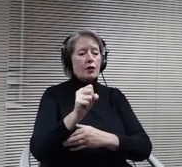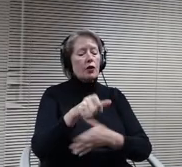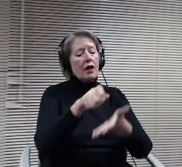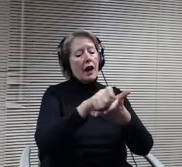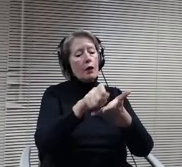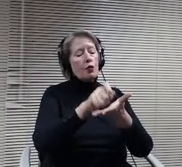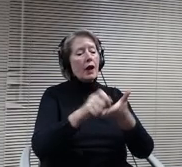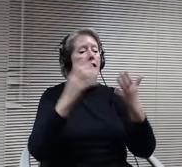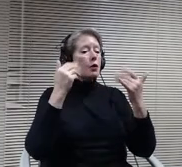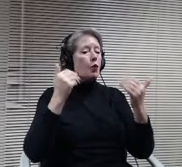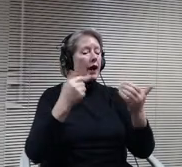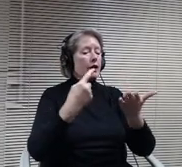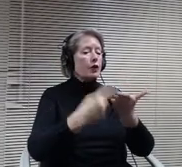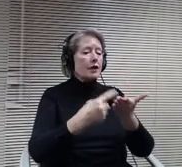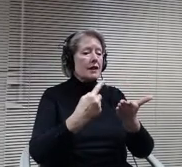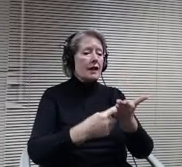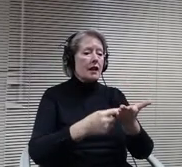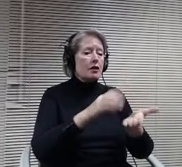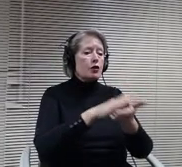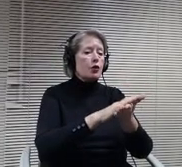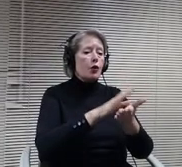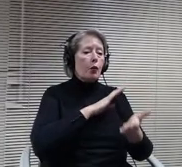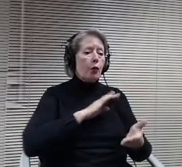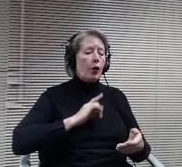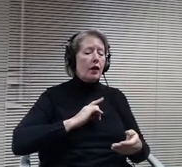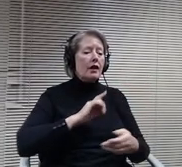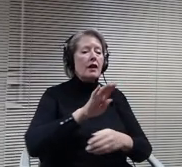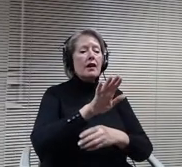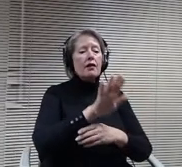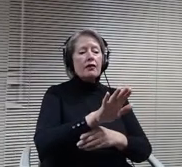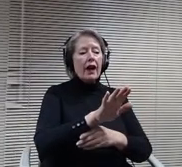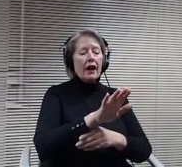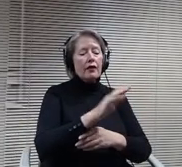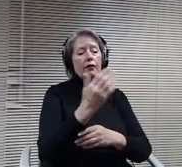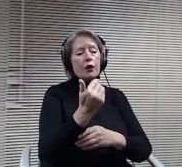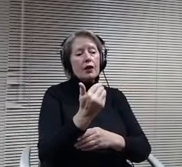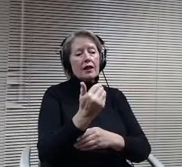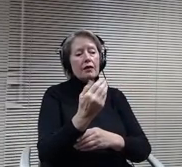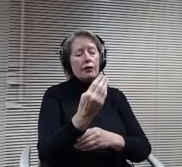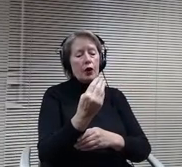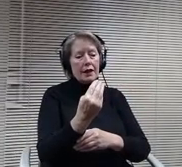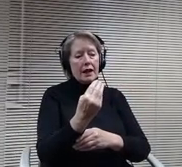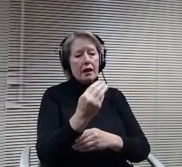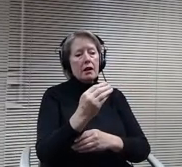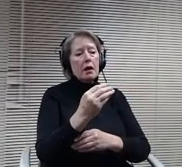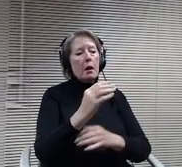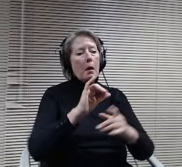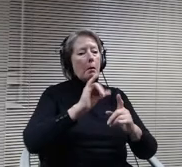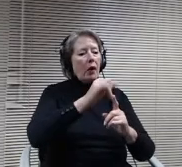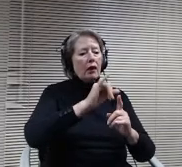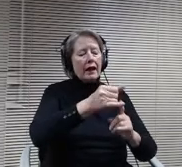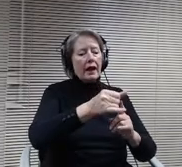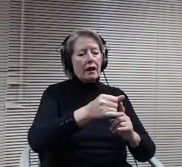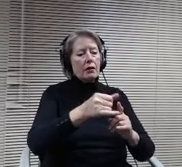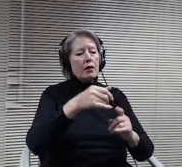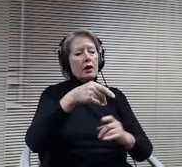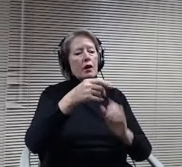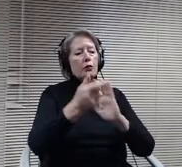policy is to be discussed tonight, specifically 514 bullying prohibition, 604 inclusive education and 606 controversial topics and